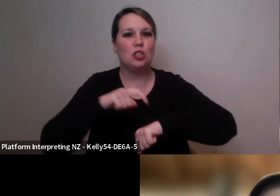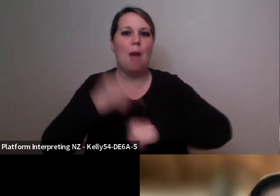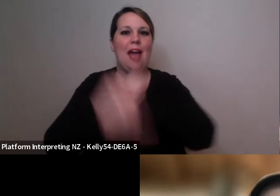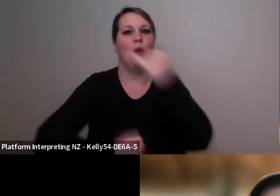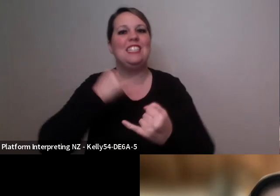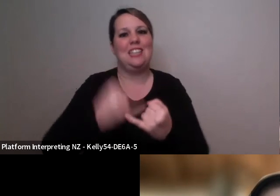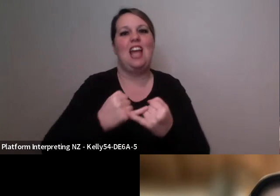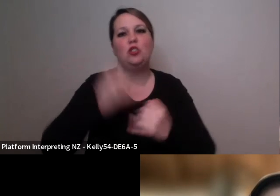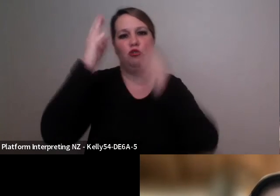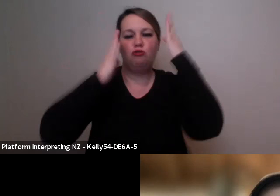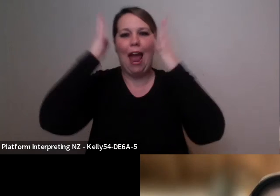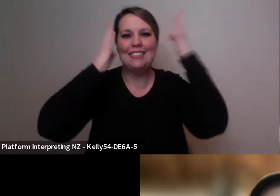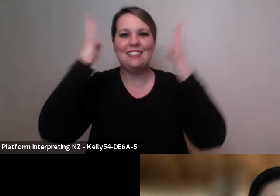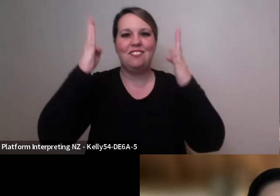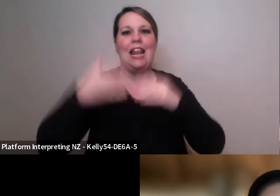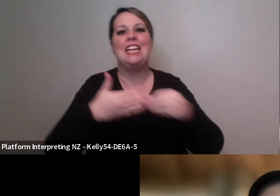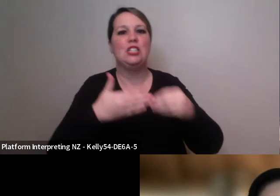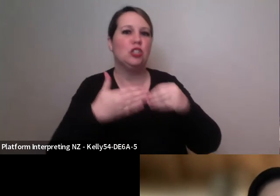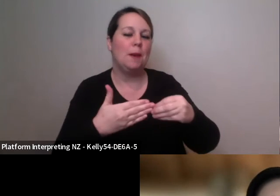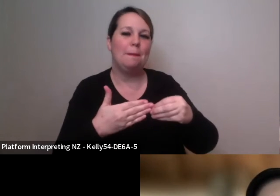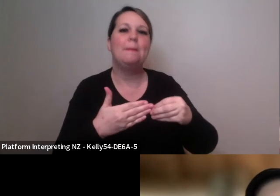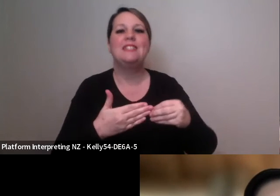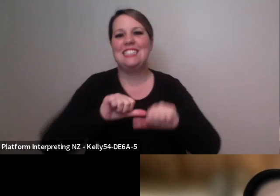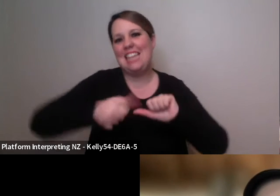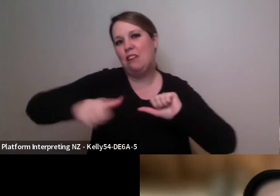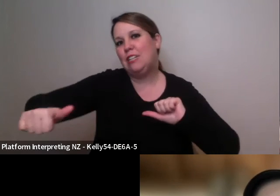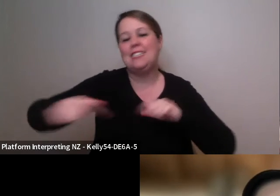Leadership Series is really all about bringing the great minds from around